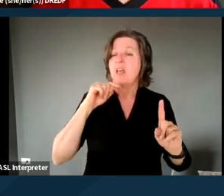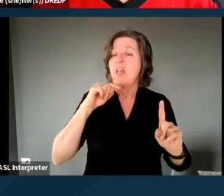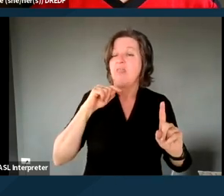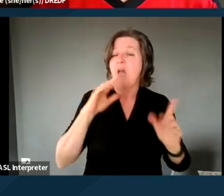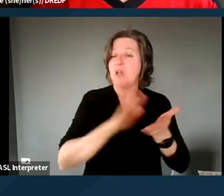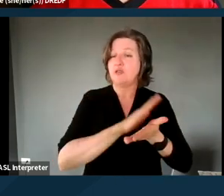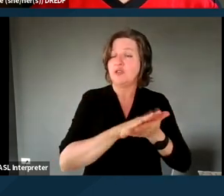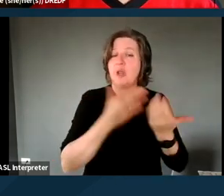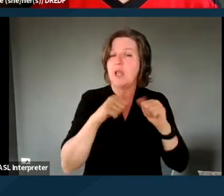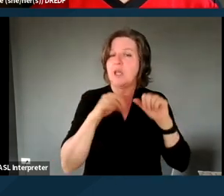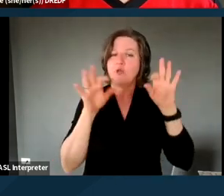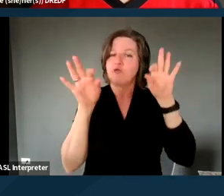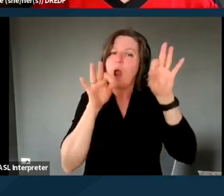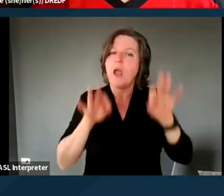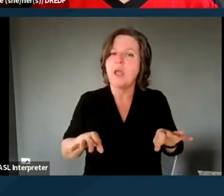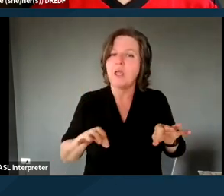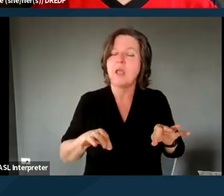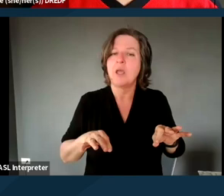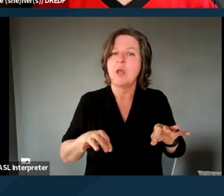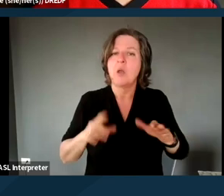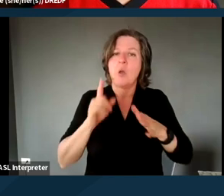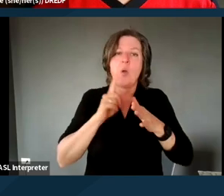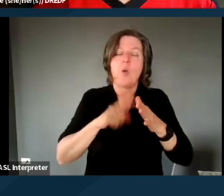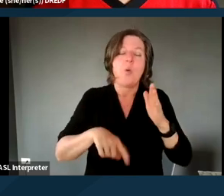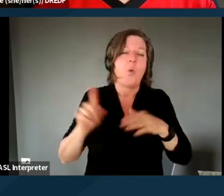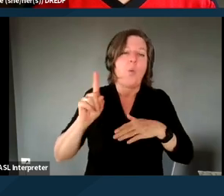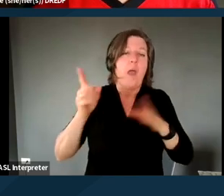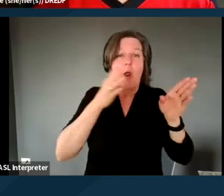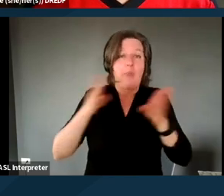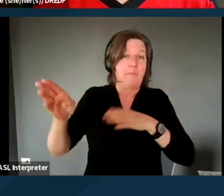of the plan and what is mandated by the state.